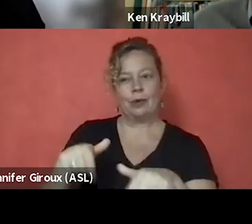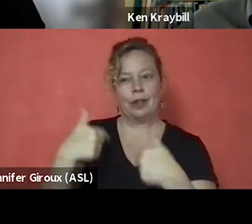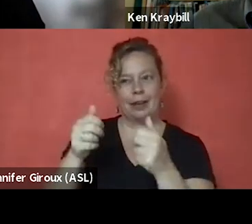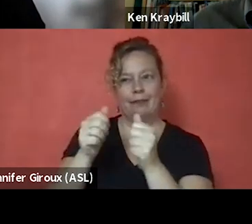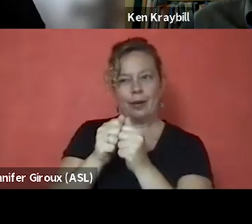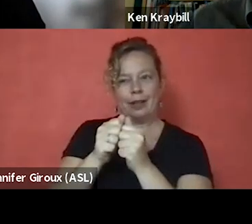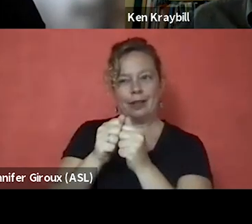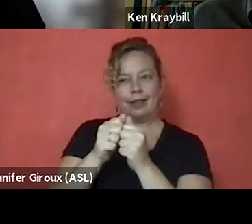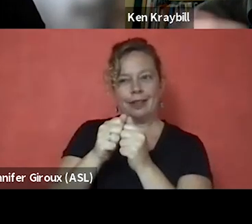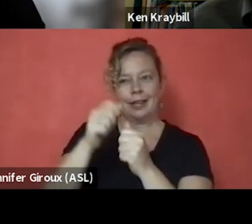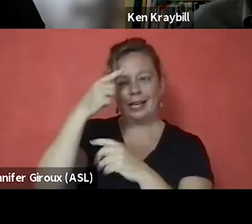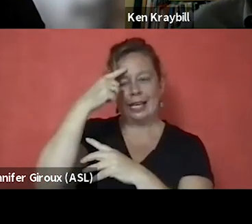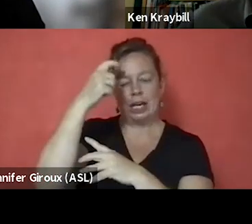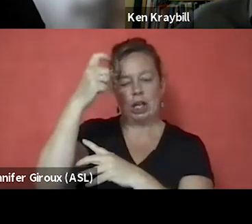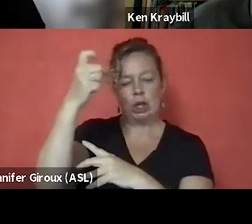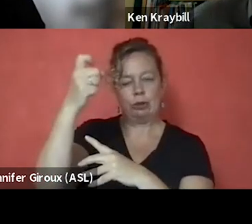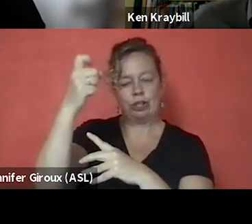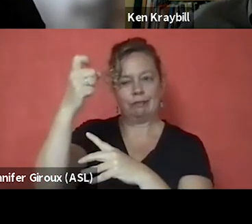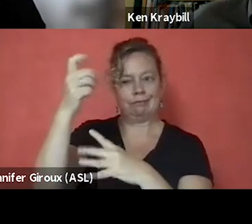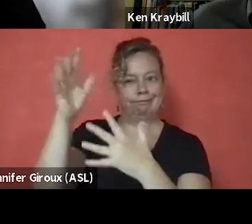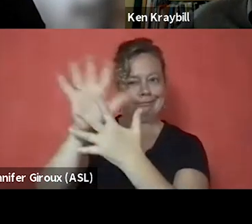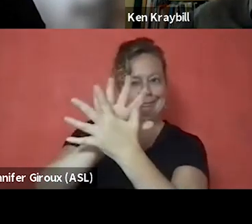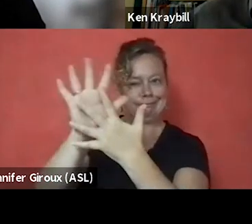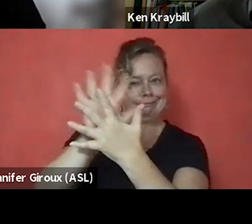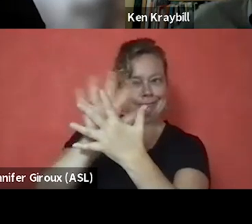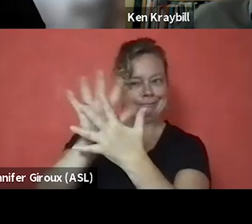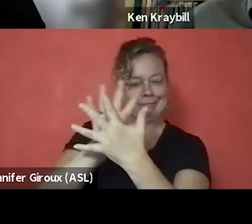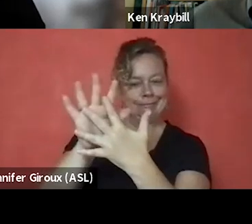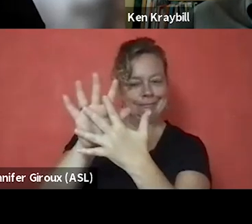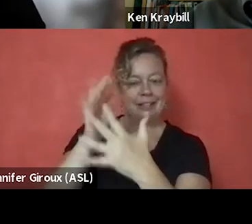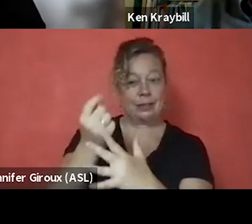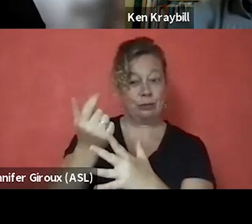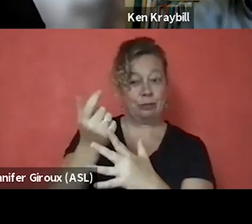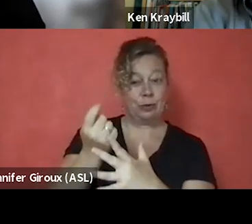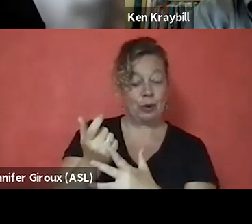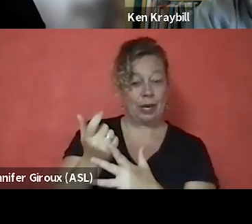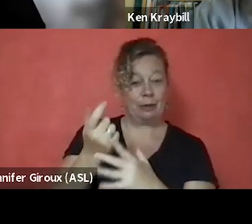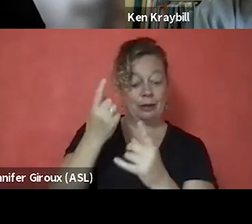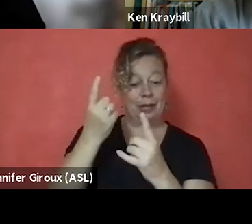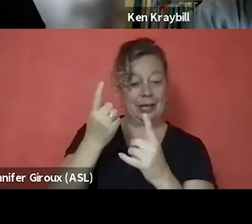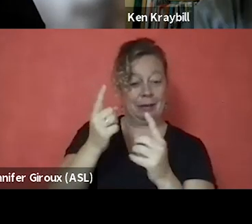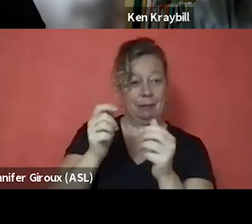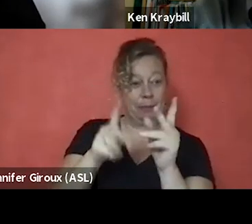And there's a lot of illusion that gets stripped away when people are homeless, experiencing OUDs